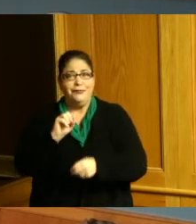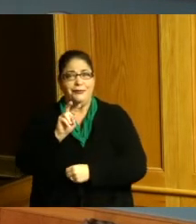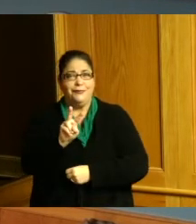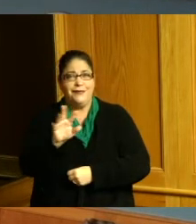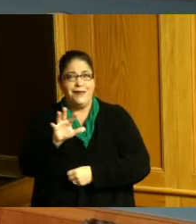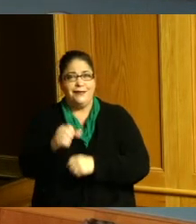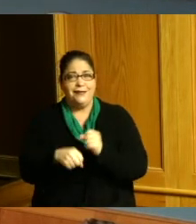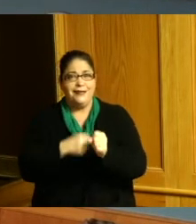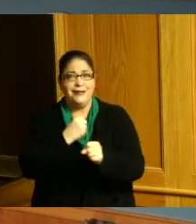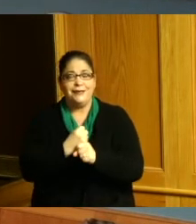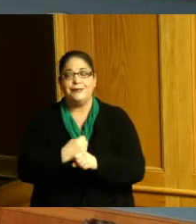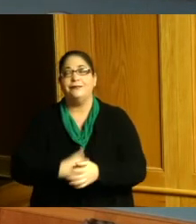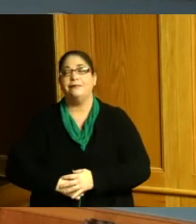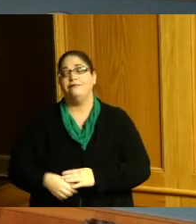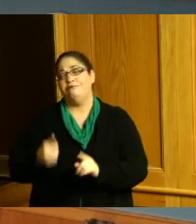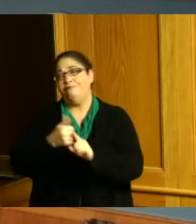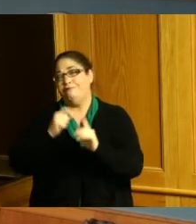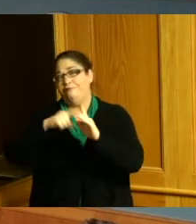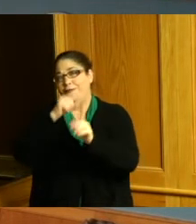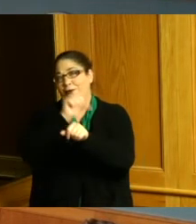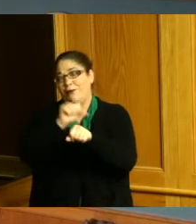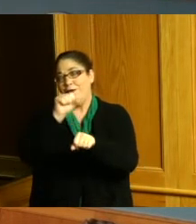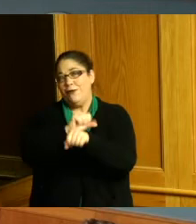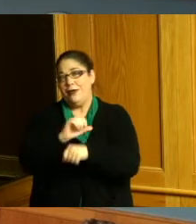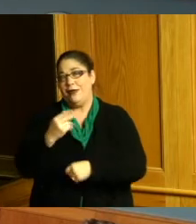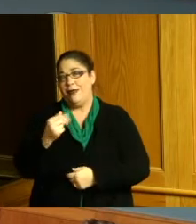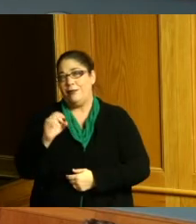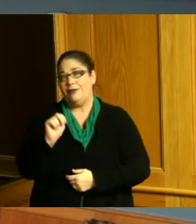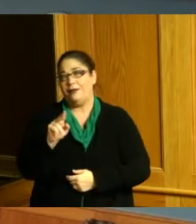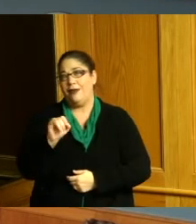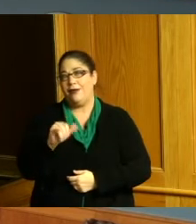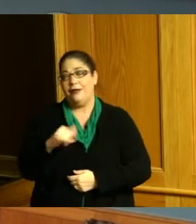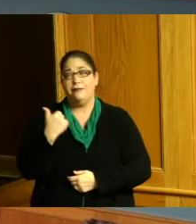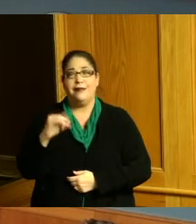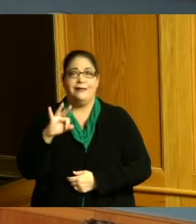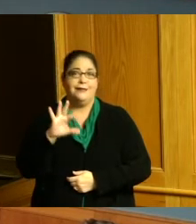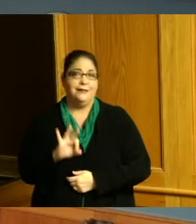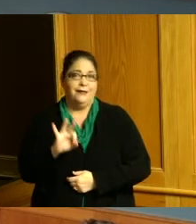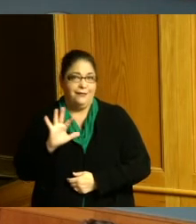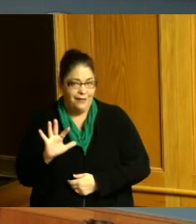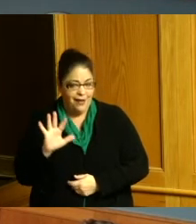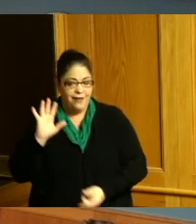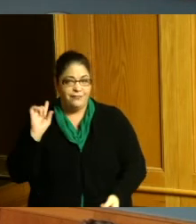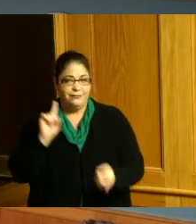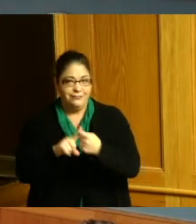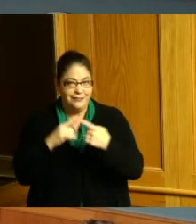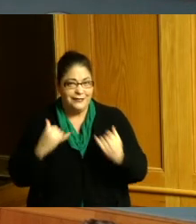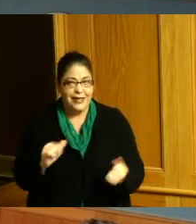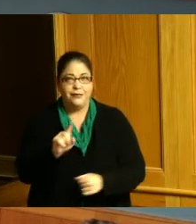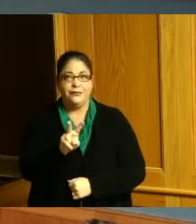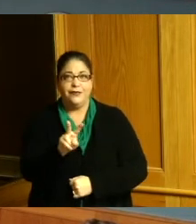Michelle started her career with Hamilton County in 1995 she now celebrates 25 years of committed